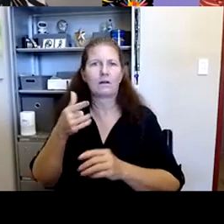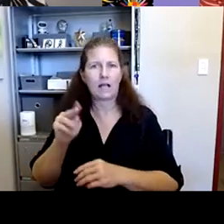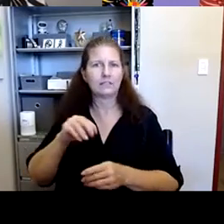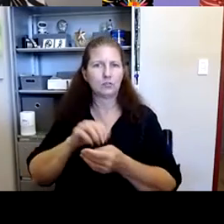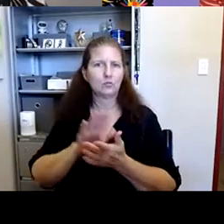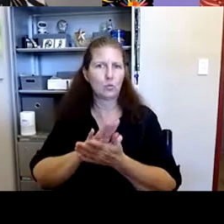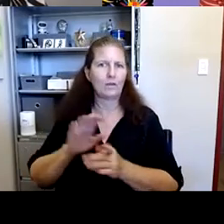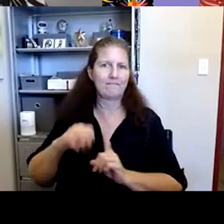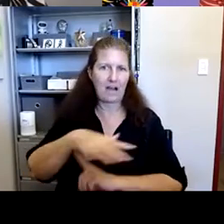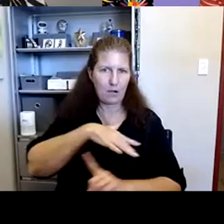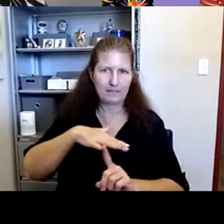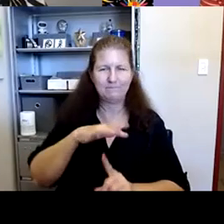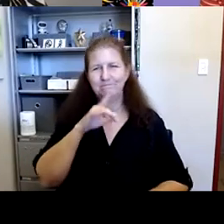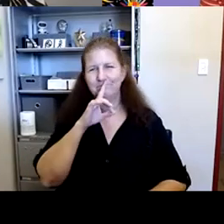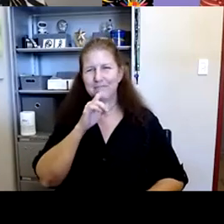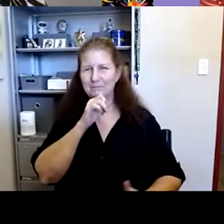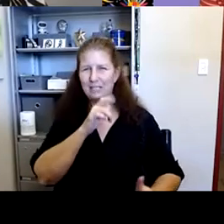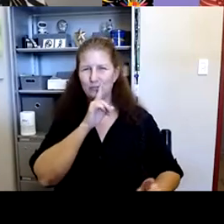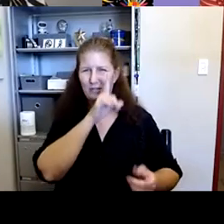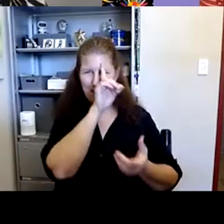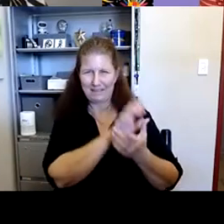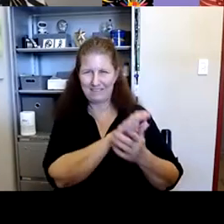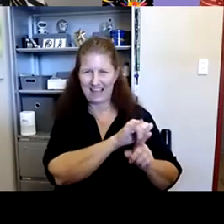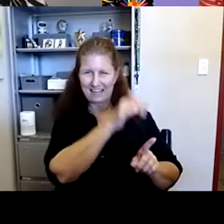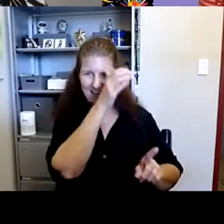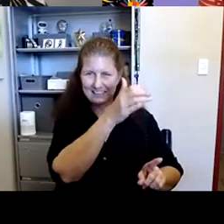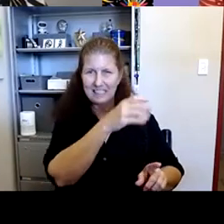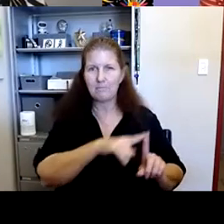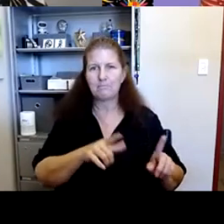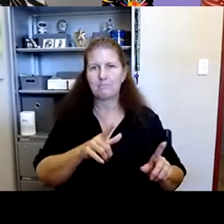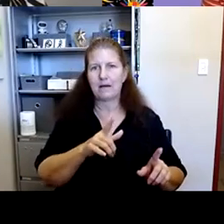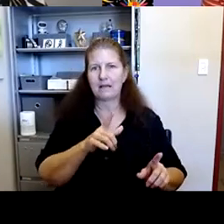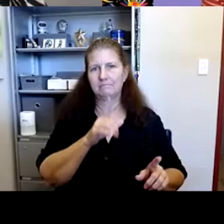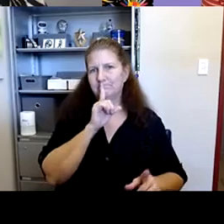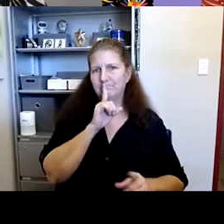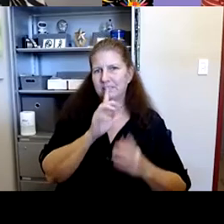Robyn Thomas: So i'm not sure. I buy. Believe in that. But I don't know there's like great hard data that